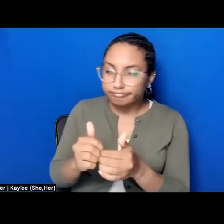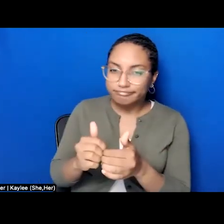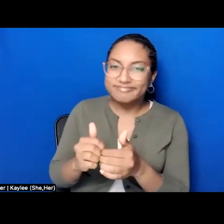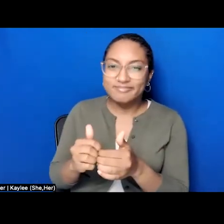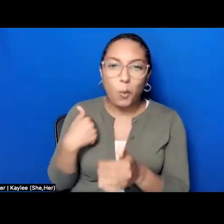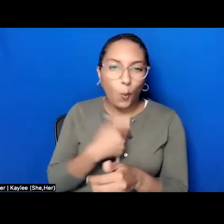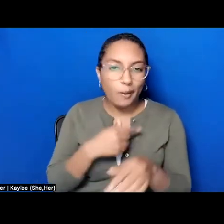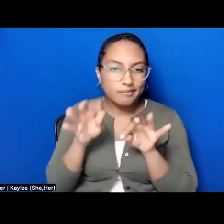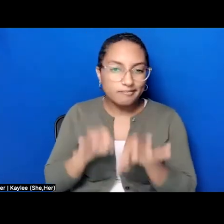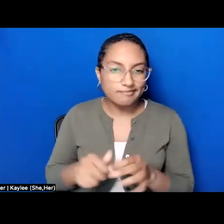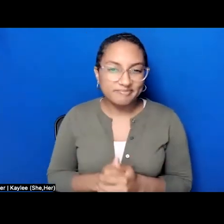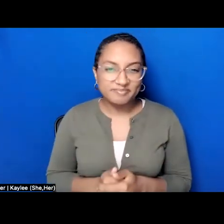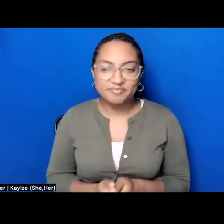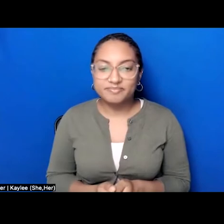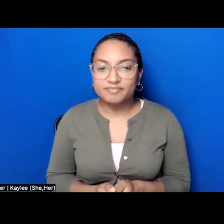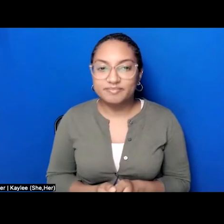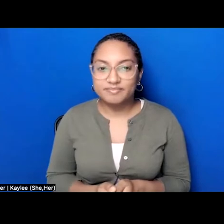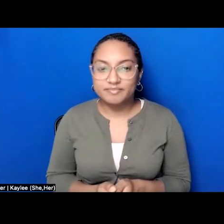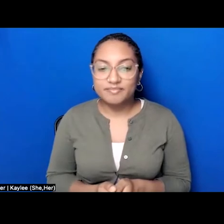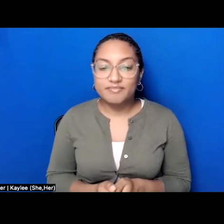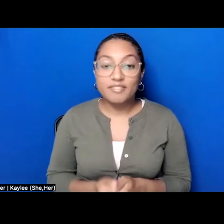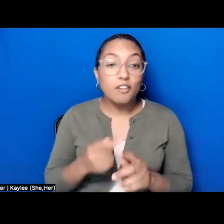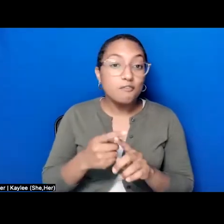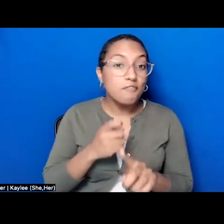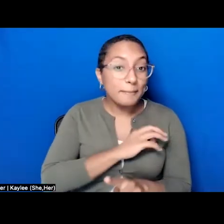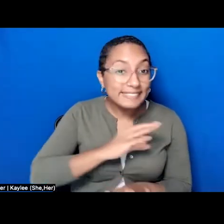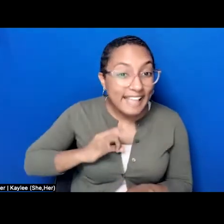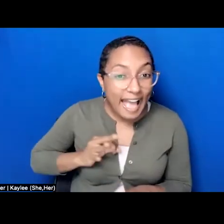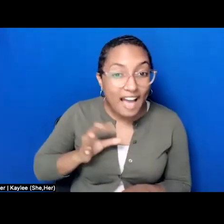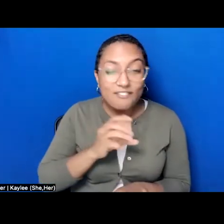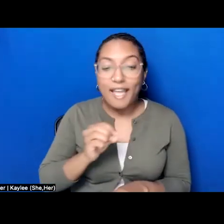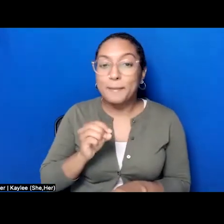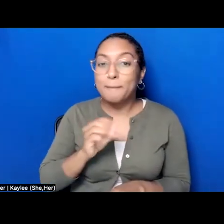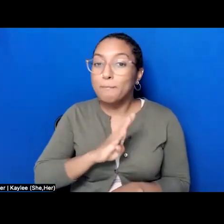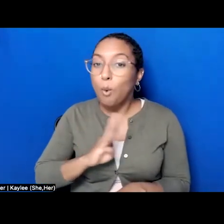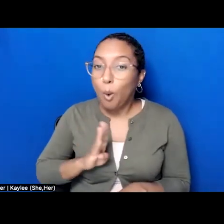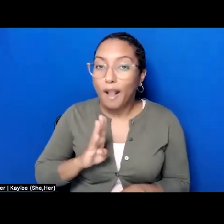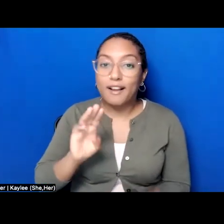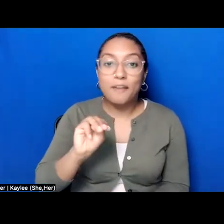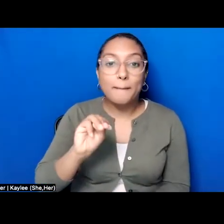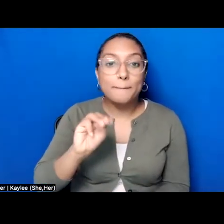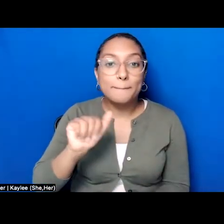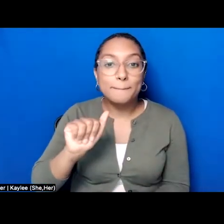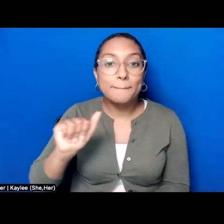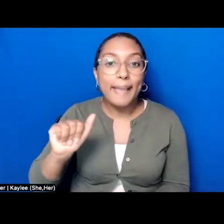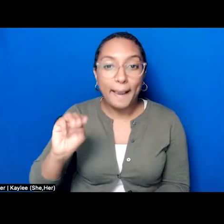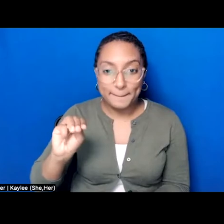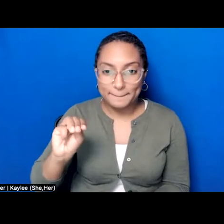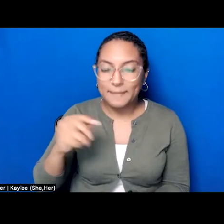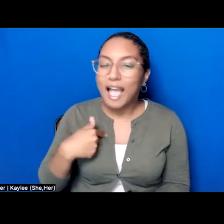On behalf of the staff and board of MAAM, I want to acknowledge that this program was funded in